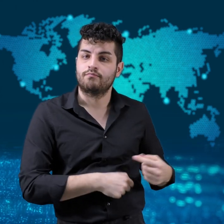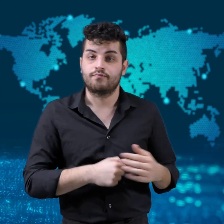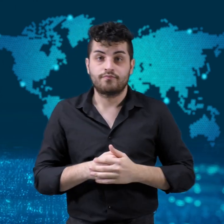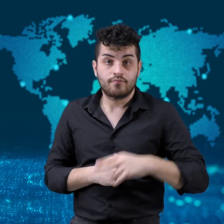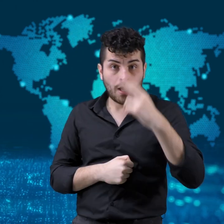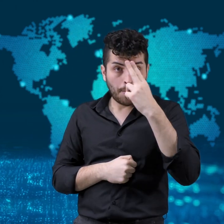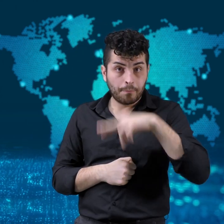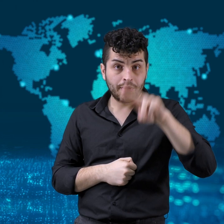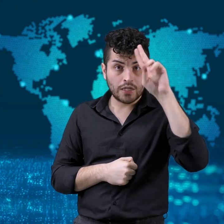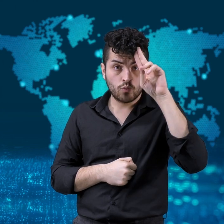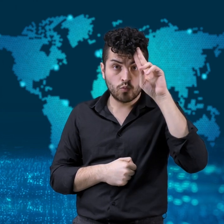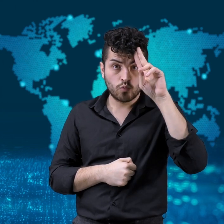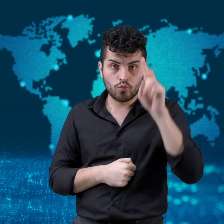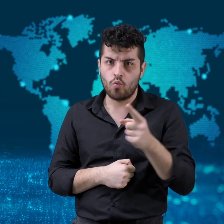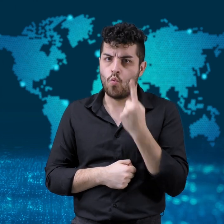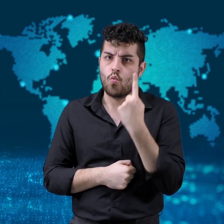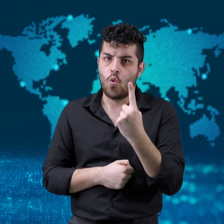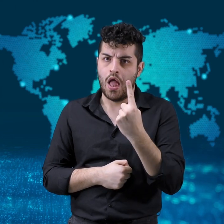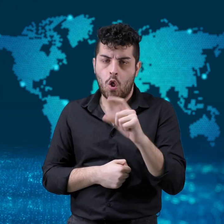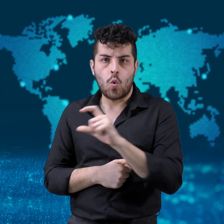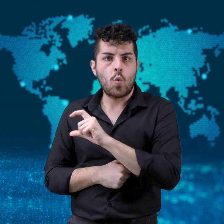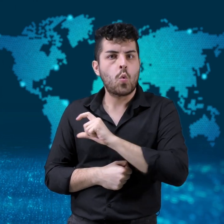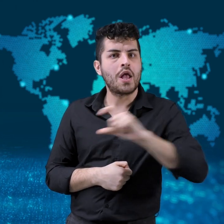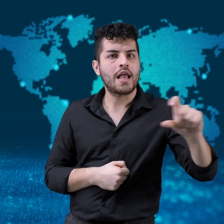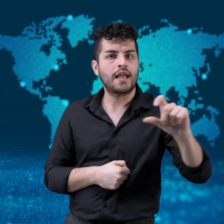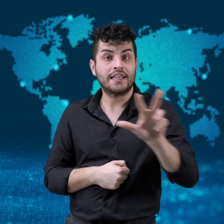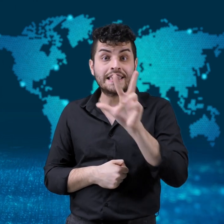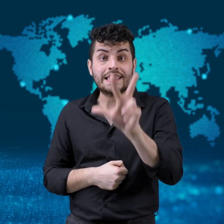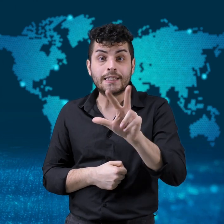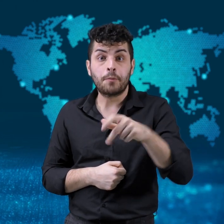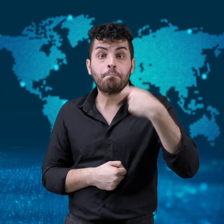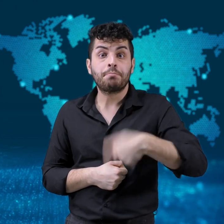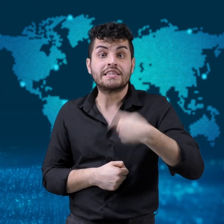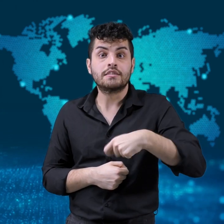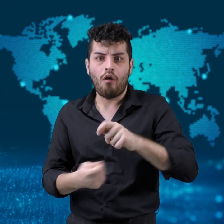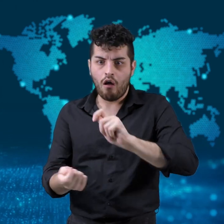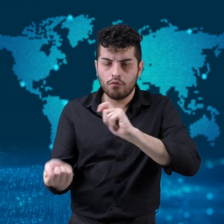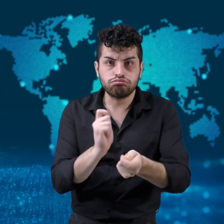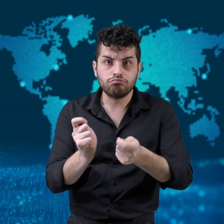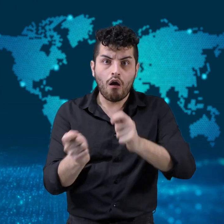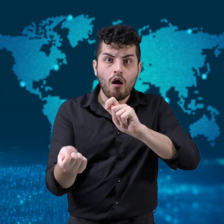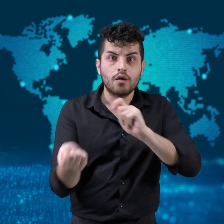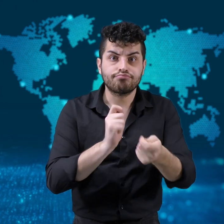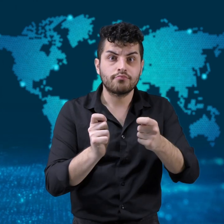Peru had three Presidents in less than a week